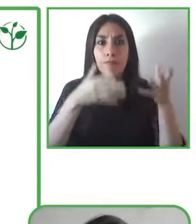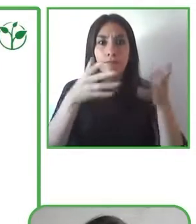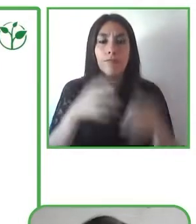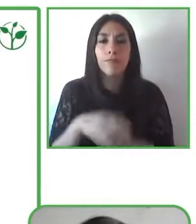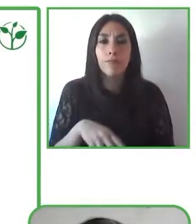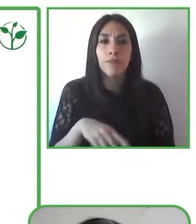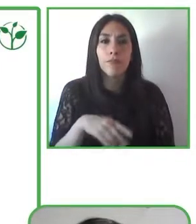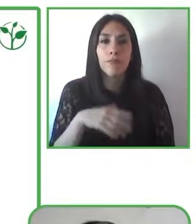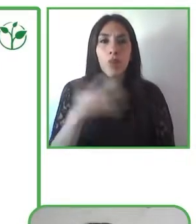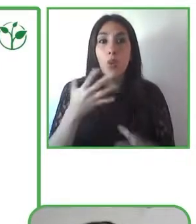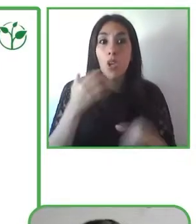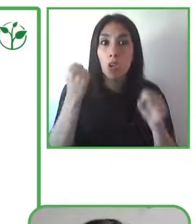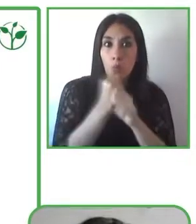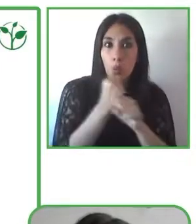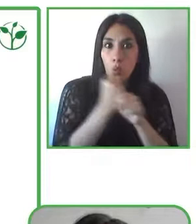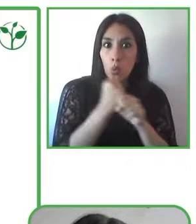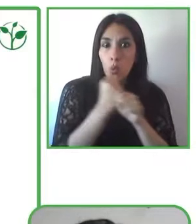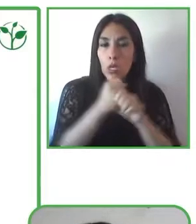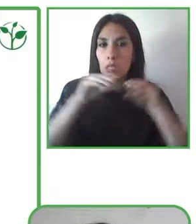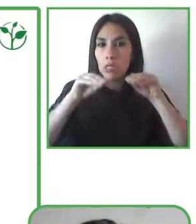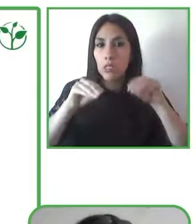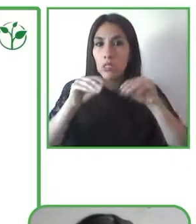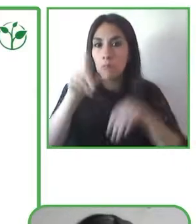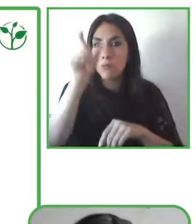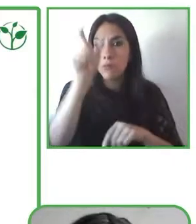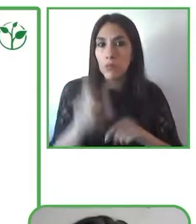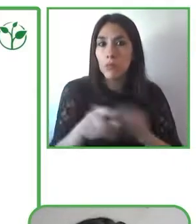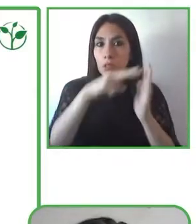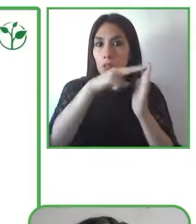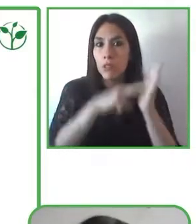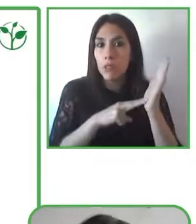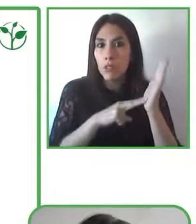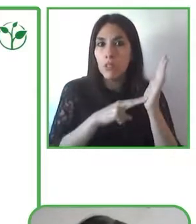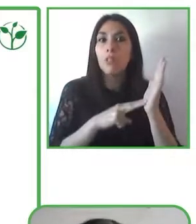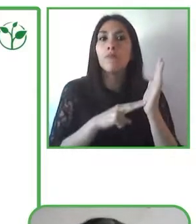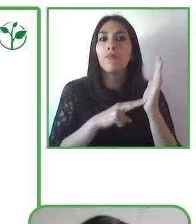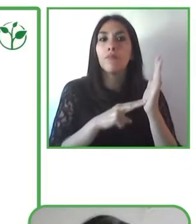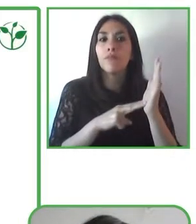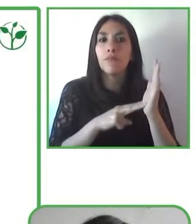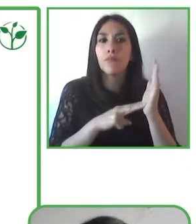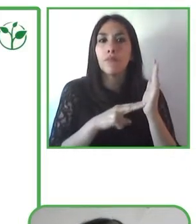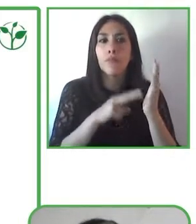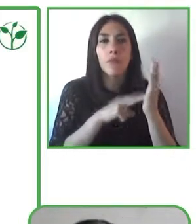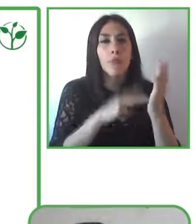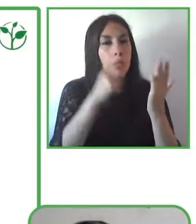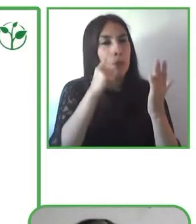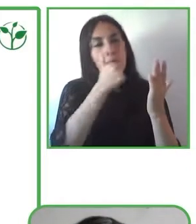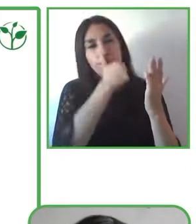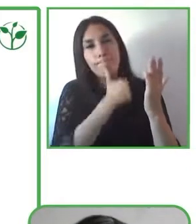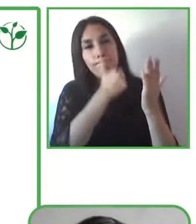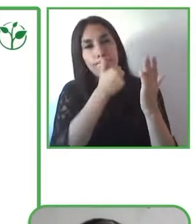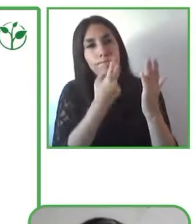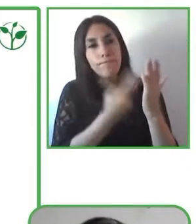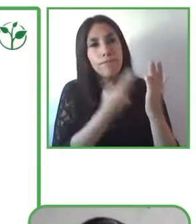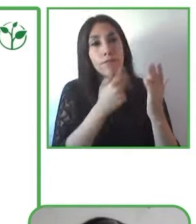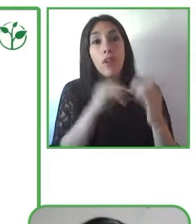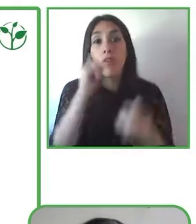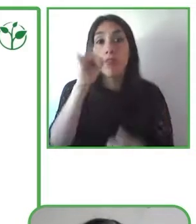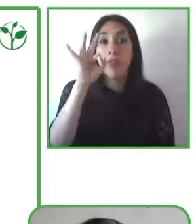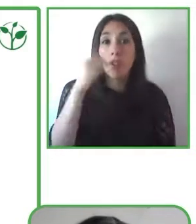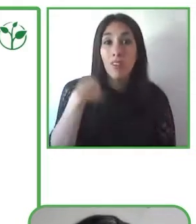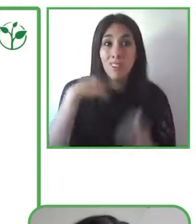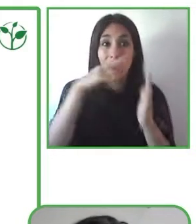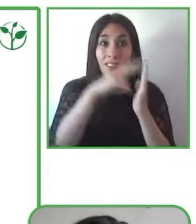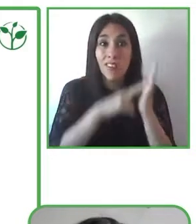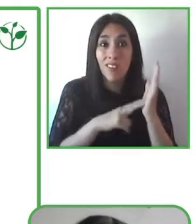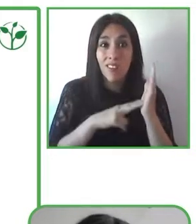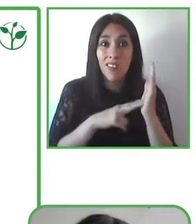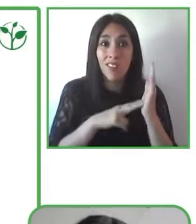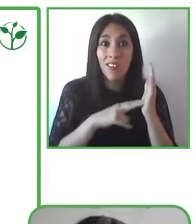training people to read is always something that is complex but historically we have seen